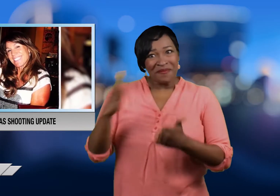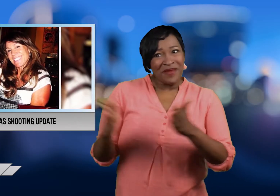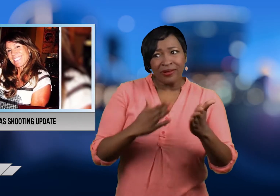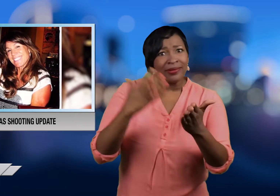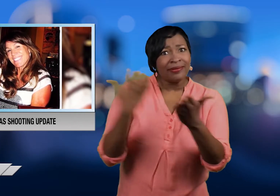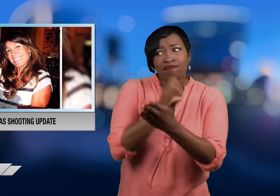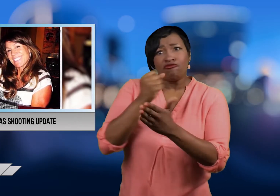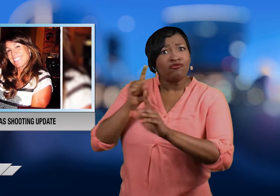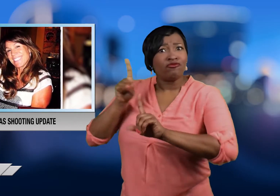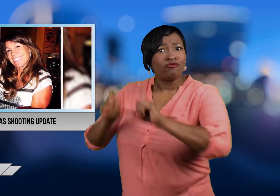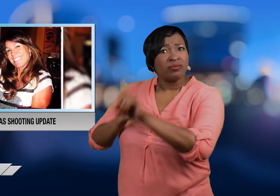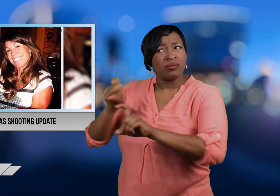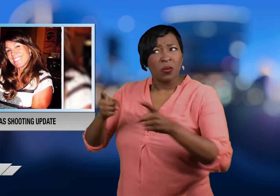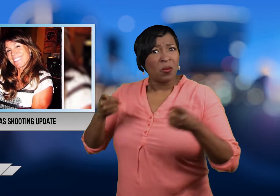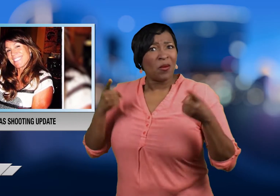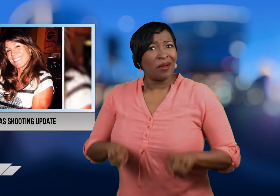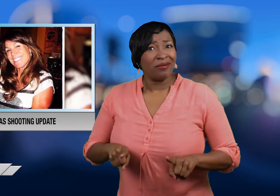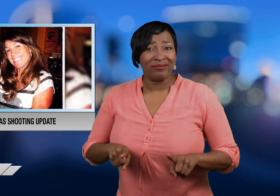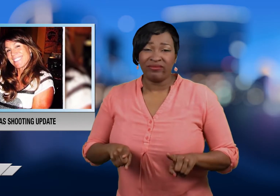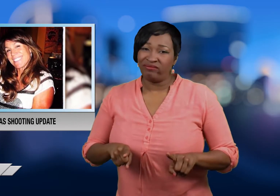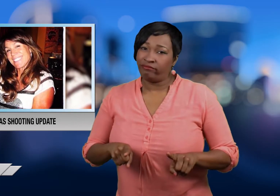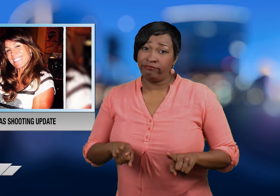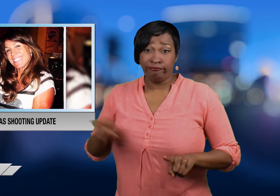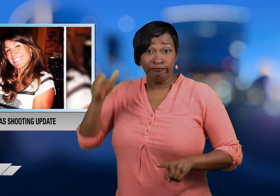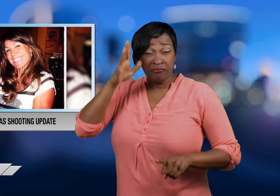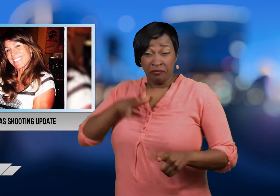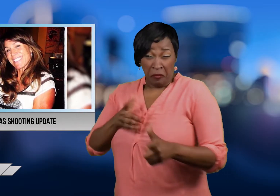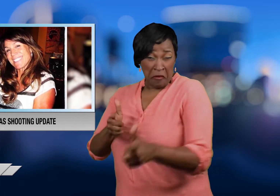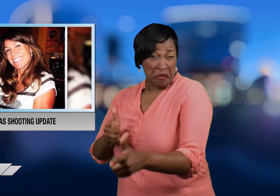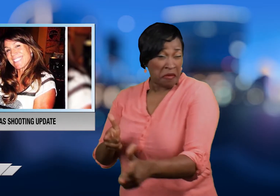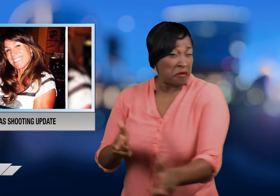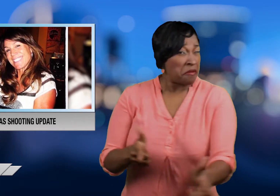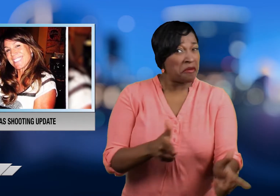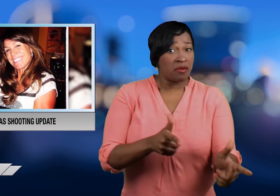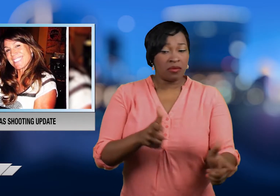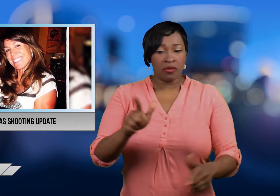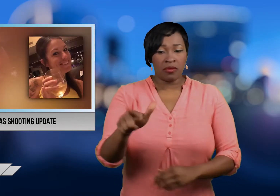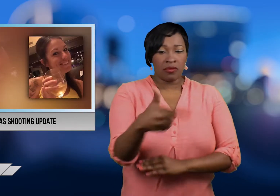When police confronted Paddock to arrest him